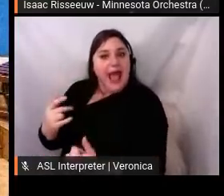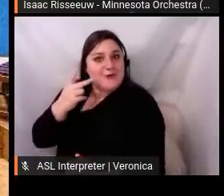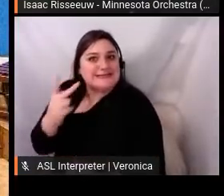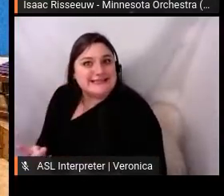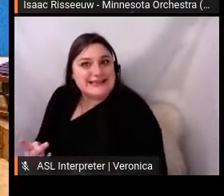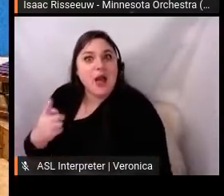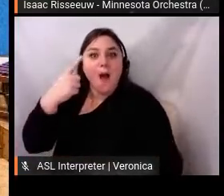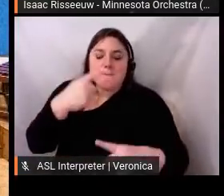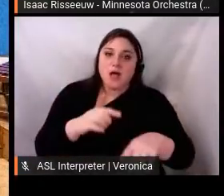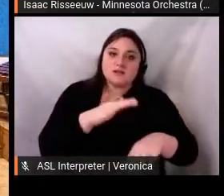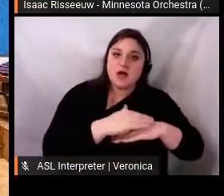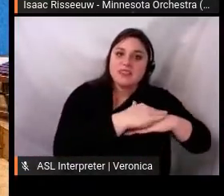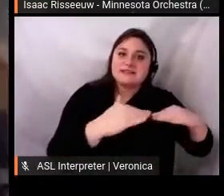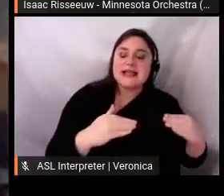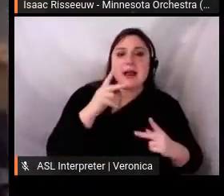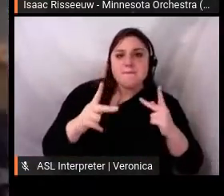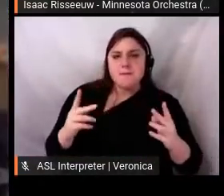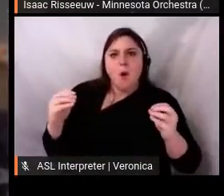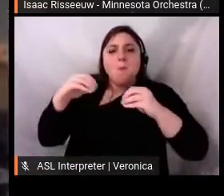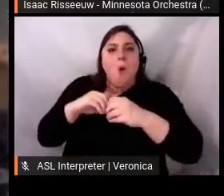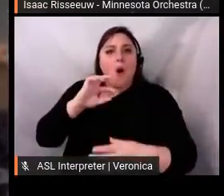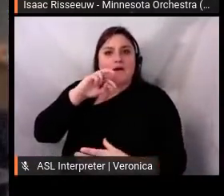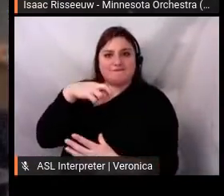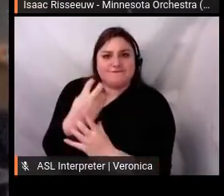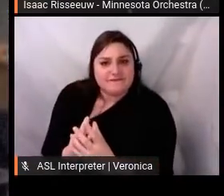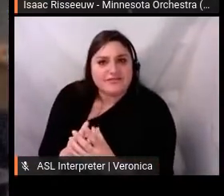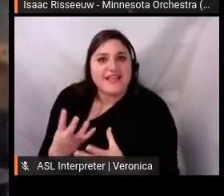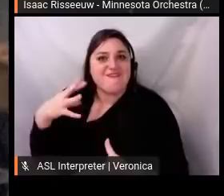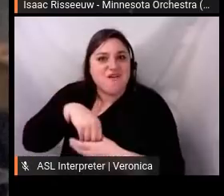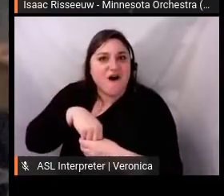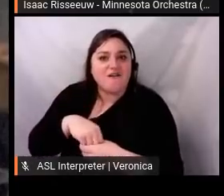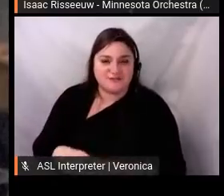helps us stay connected to our digital audience. So the takeaway here